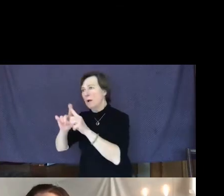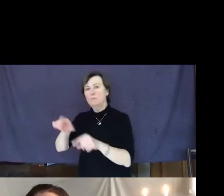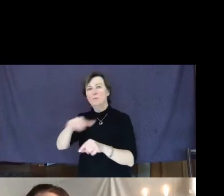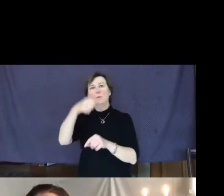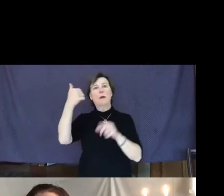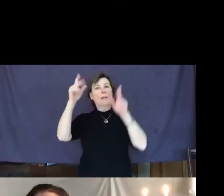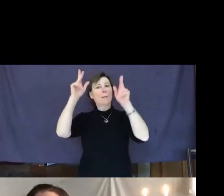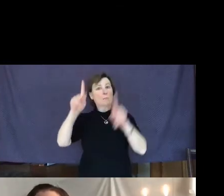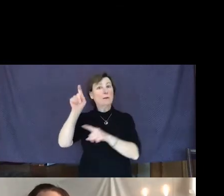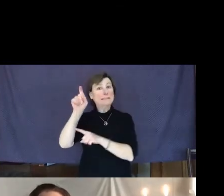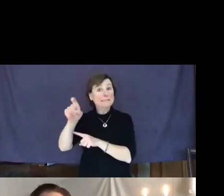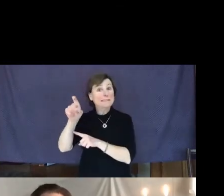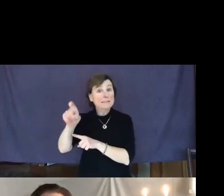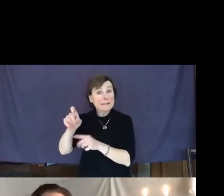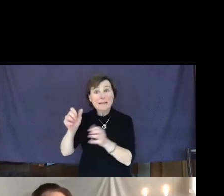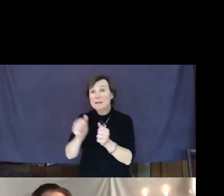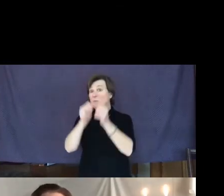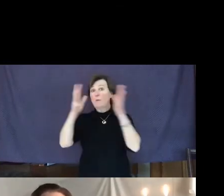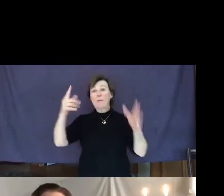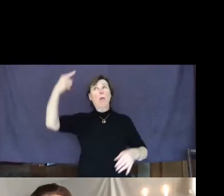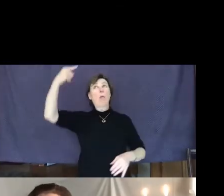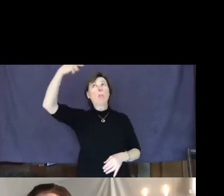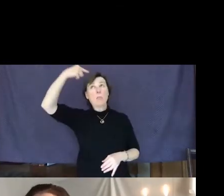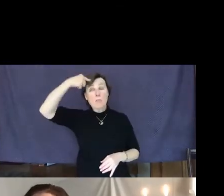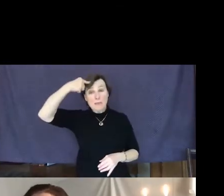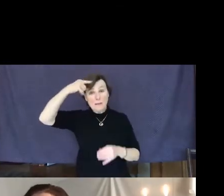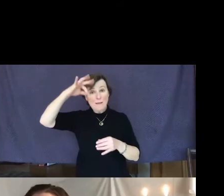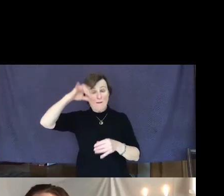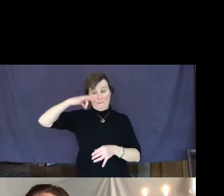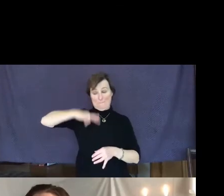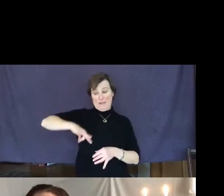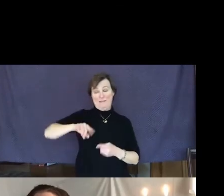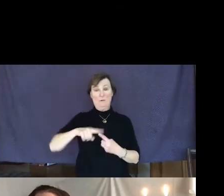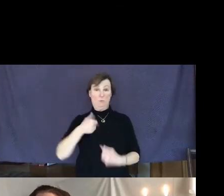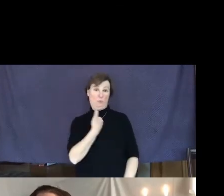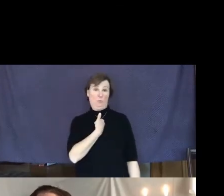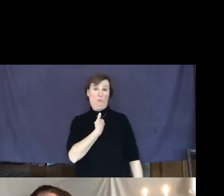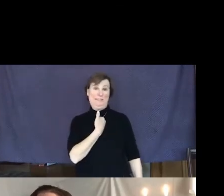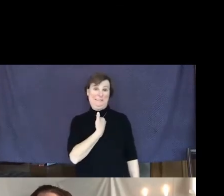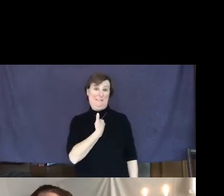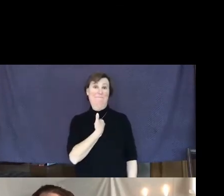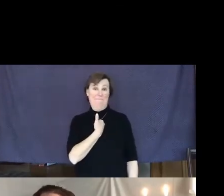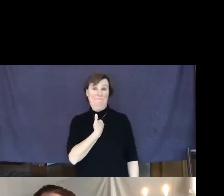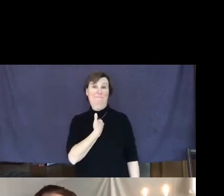thinking of the benefit to yourself. This reminds me of the